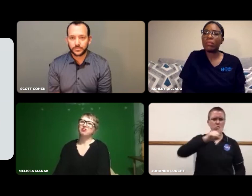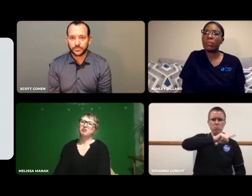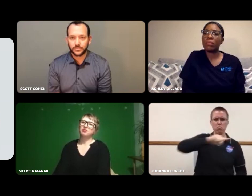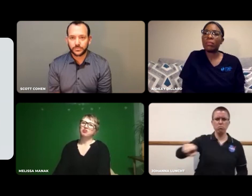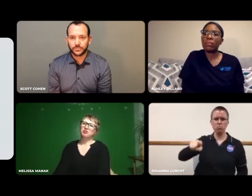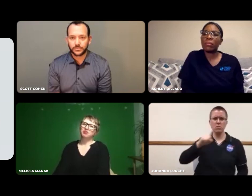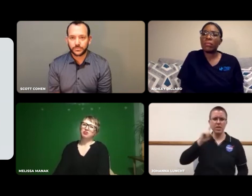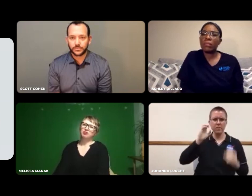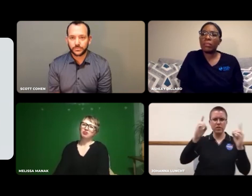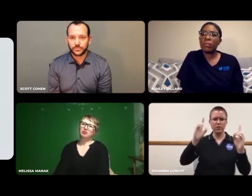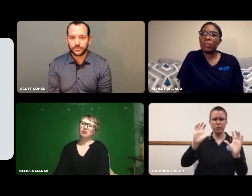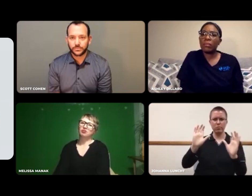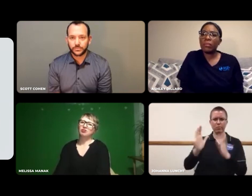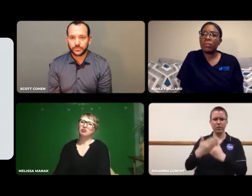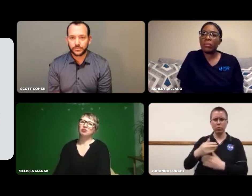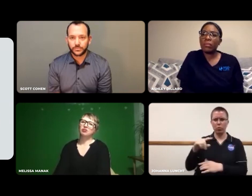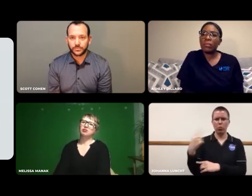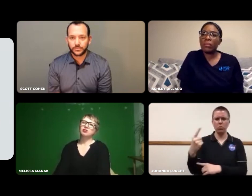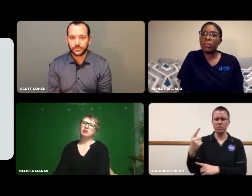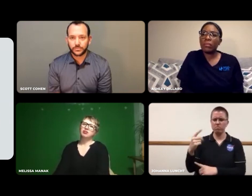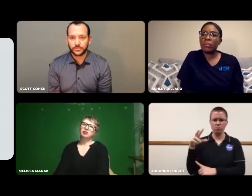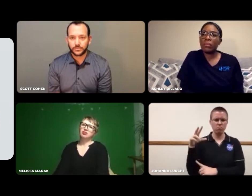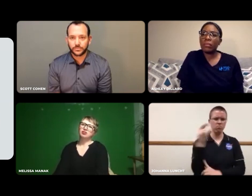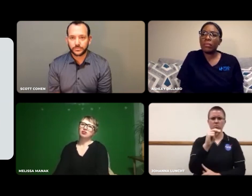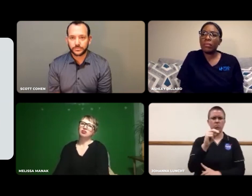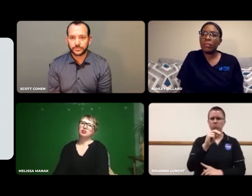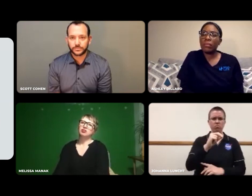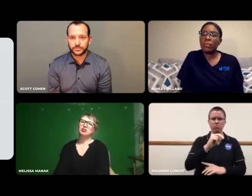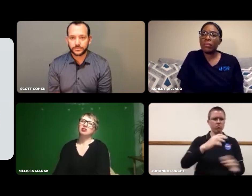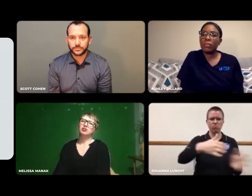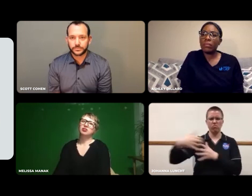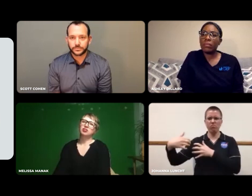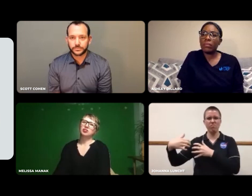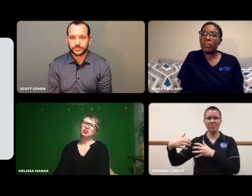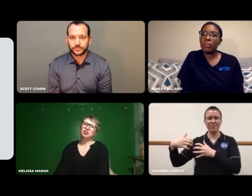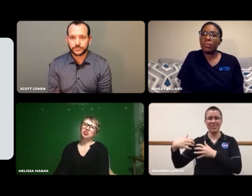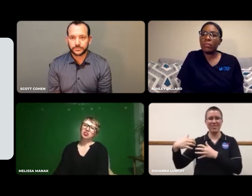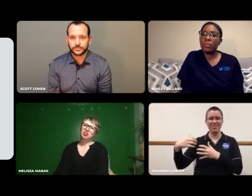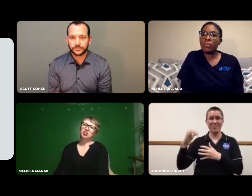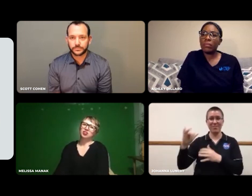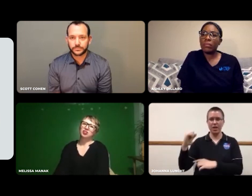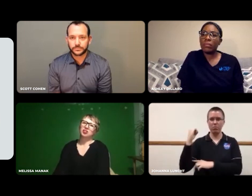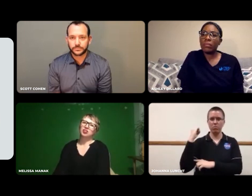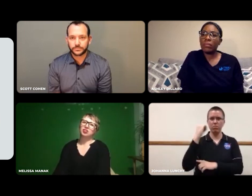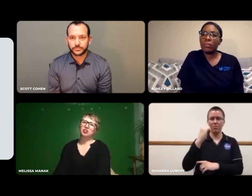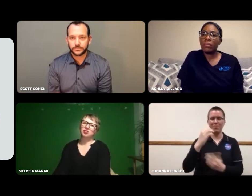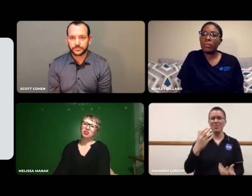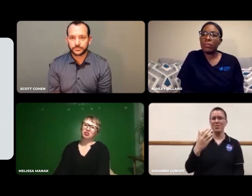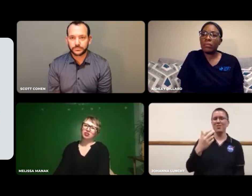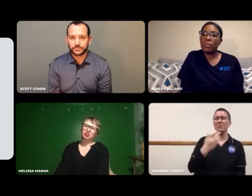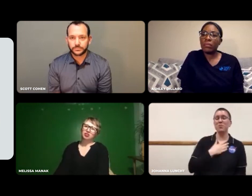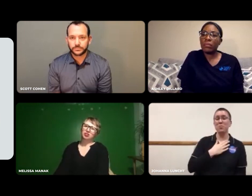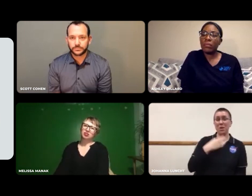Because I was deaf, I should only be in the deaf education classes, not part of the AP class."